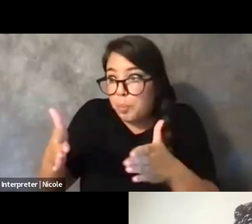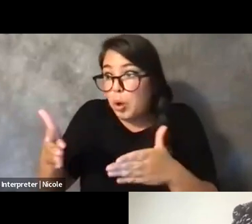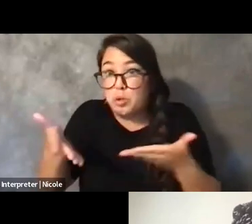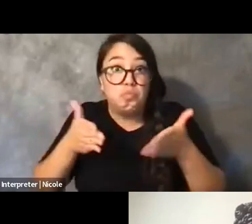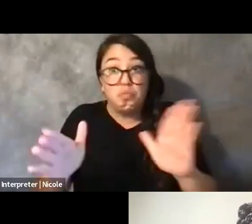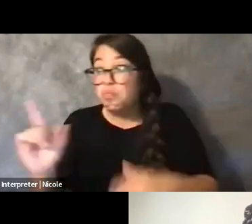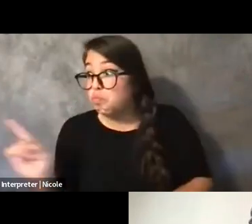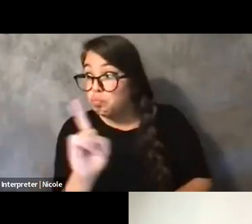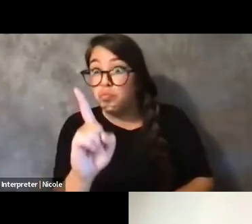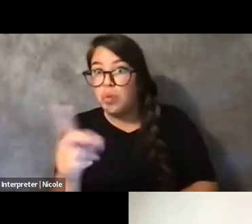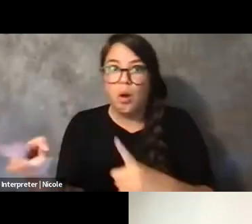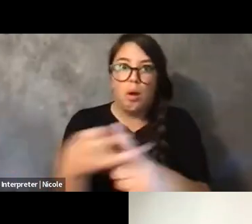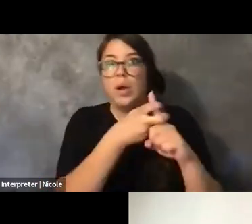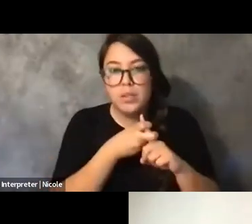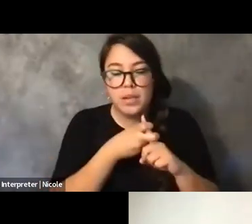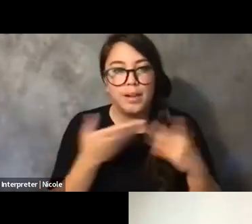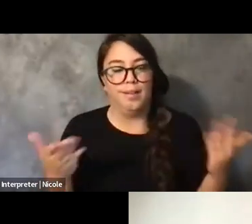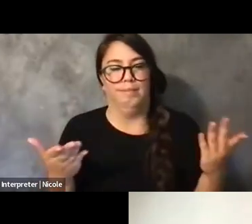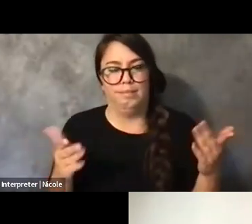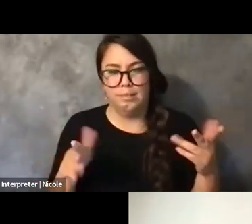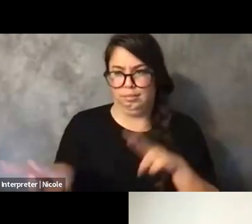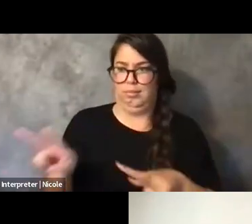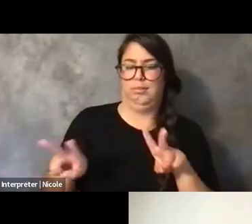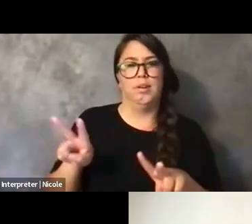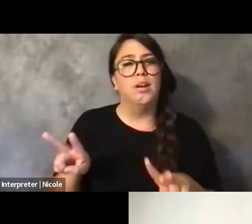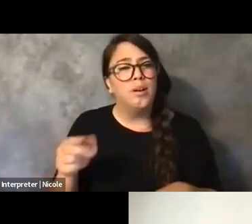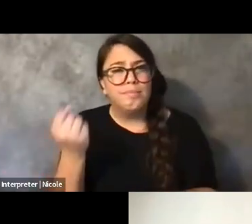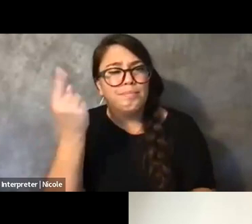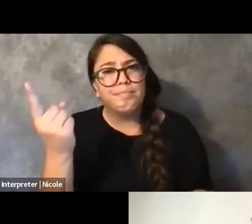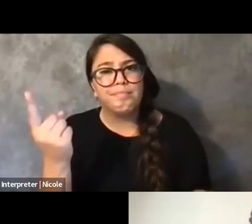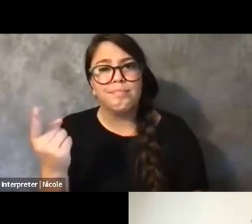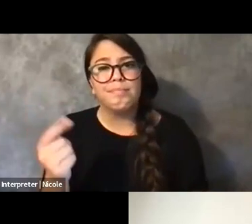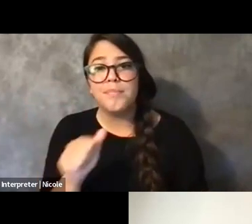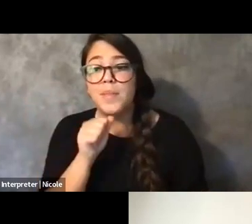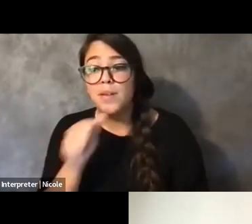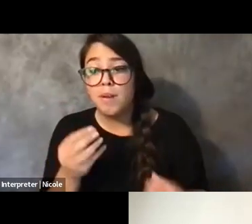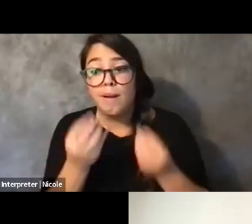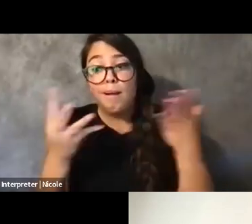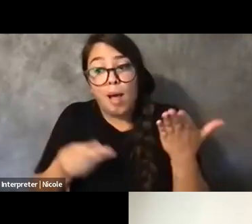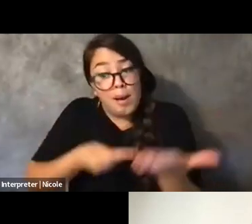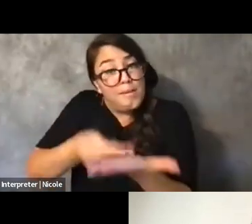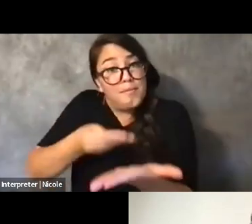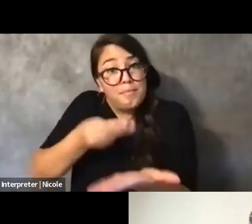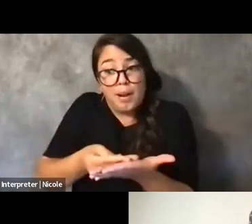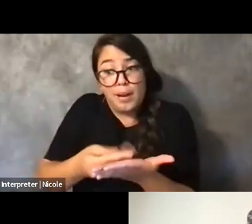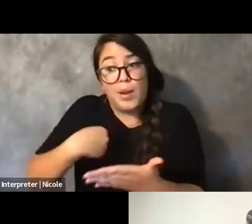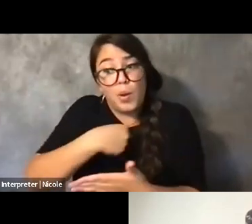So there's not a lot of funds that we can say, "Oh, we're going to lean on, you know,